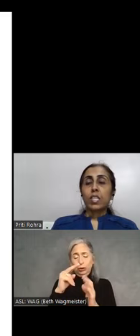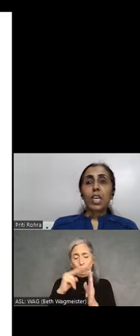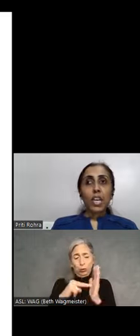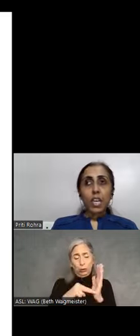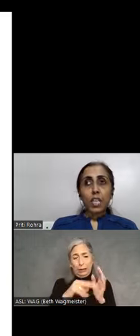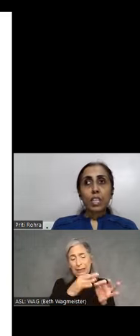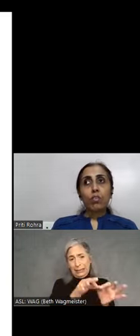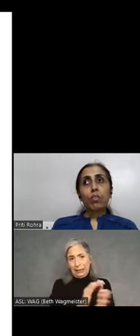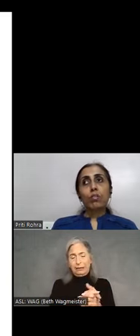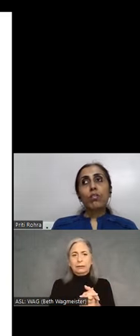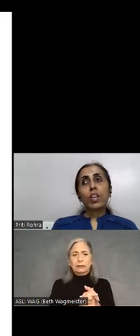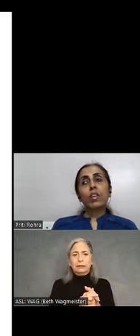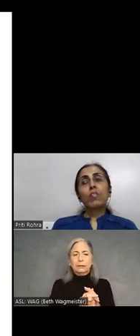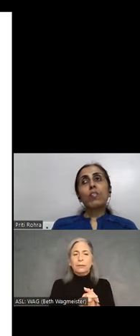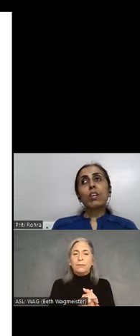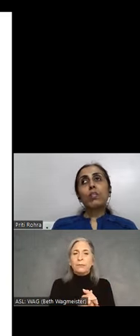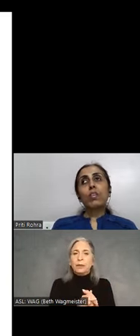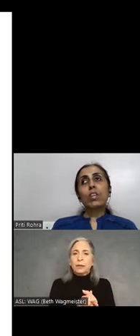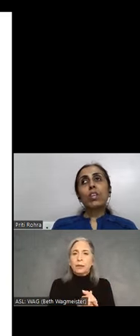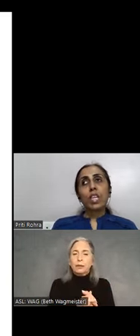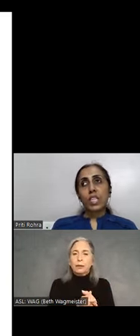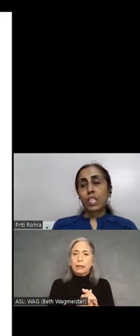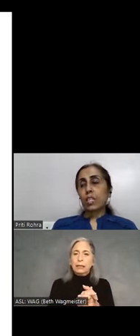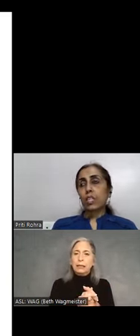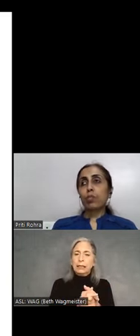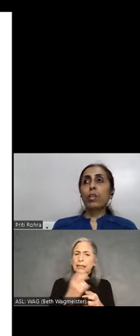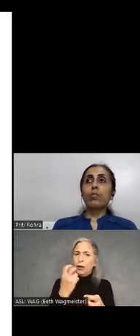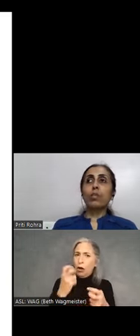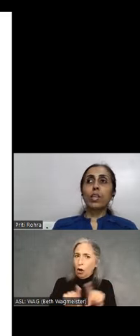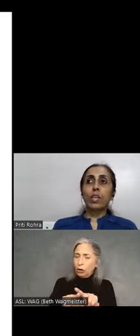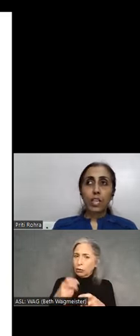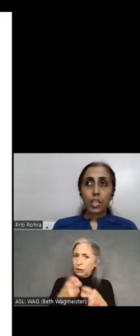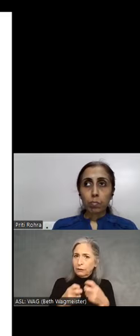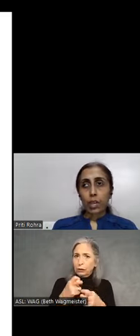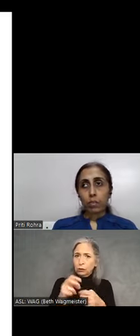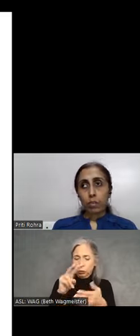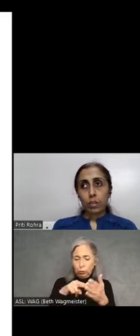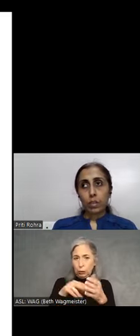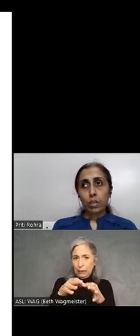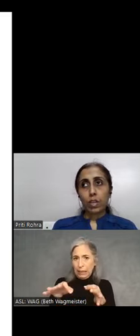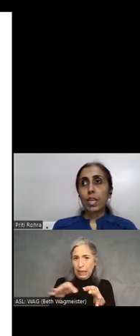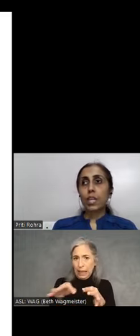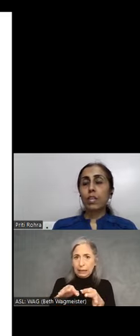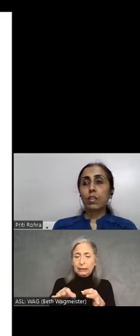Secondly, they will also find it difficult to read displayed over a gradient background. Again the